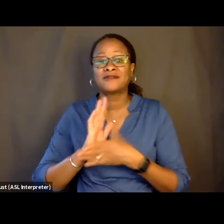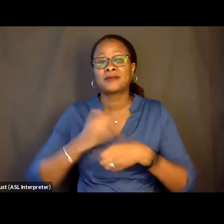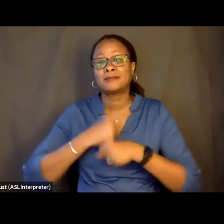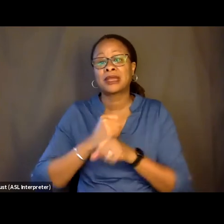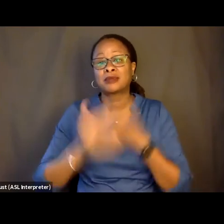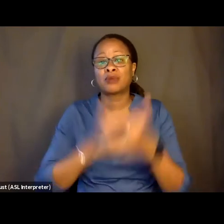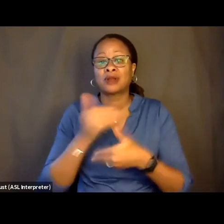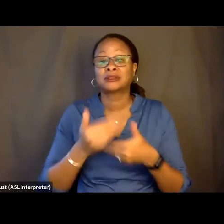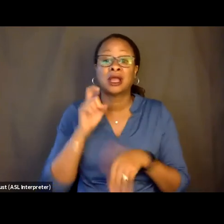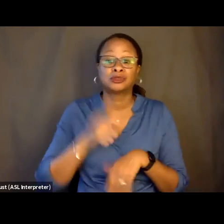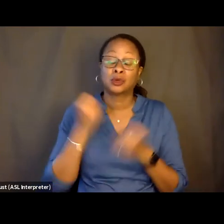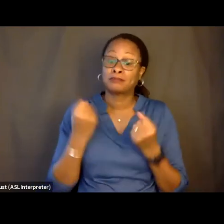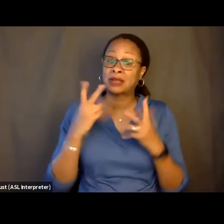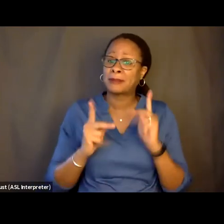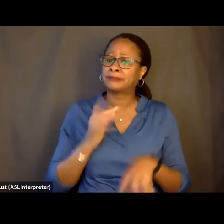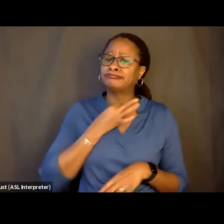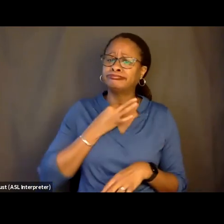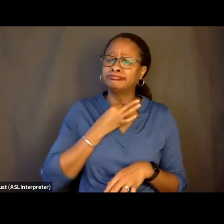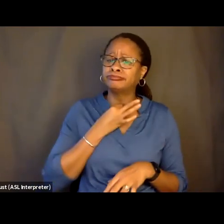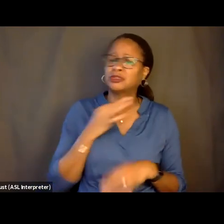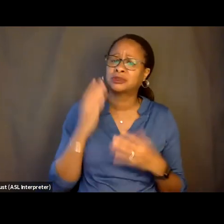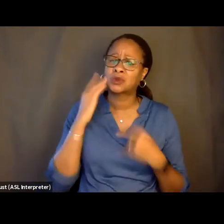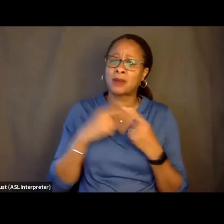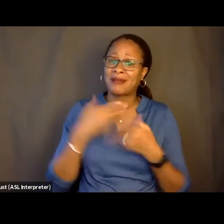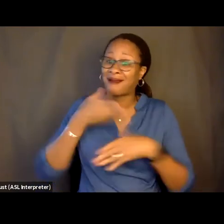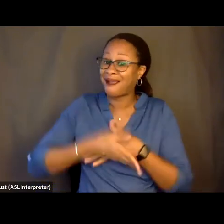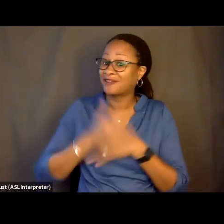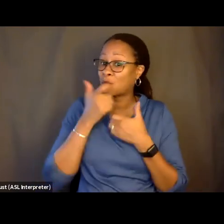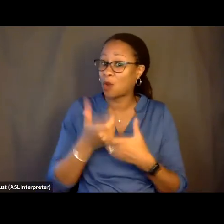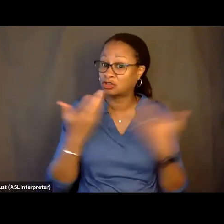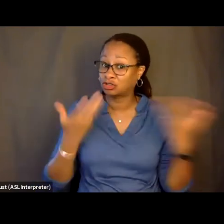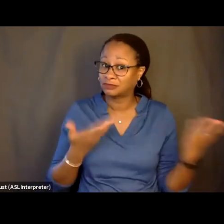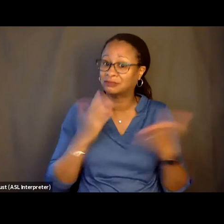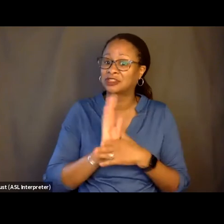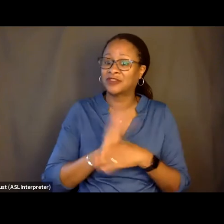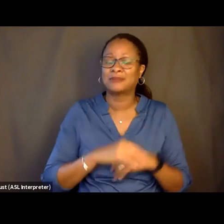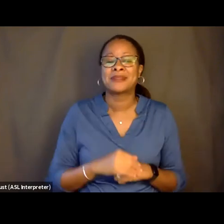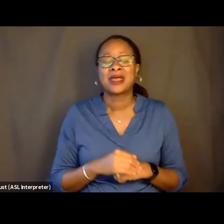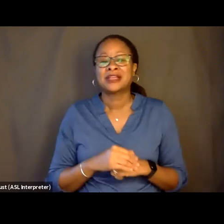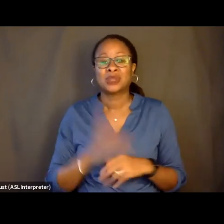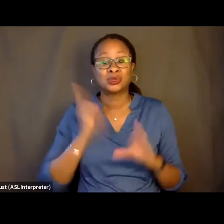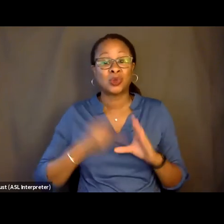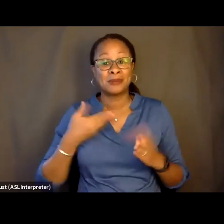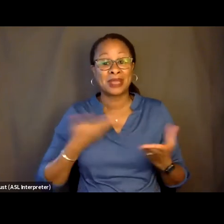sure many people are curious to know about after-- after watching this film. So please join me in welcoming the director of "Dick Johnson